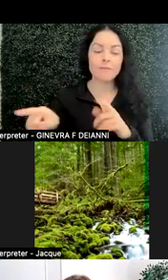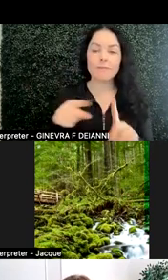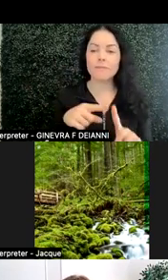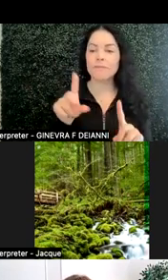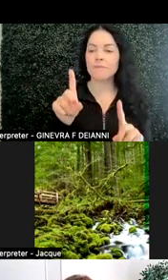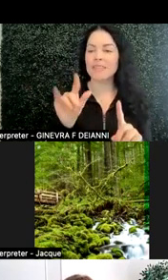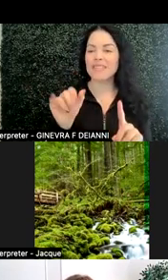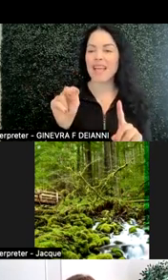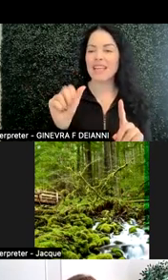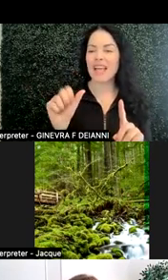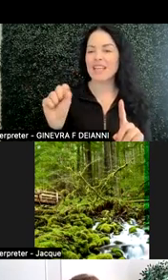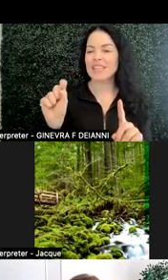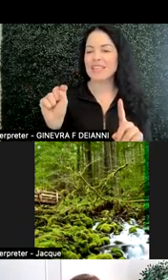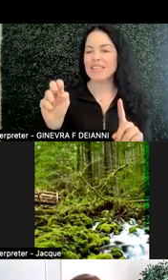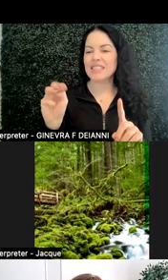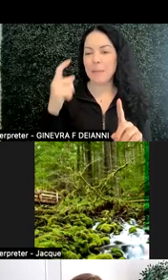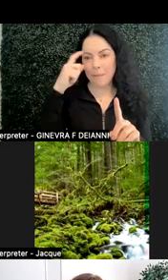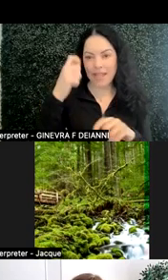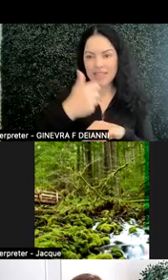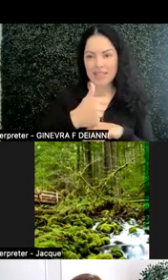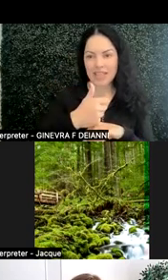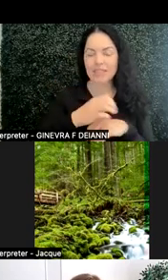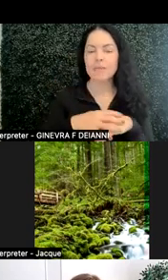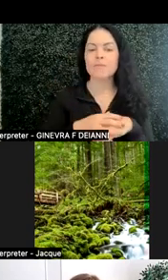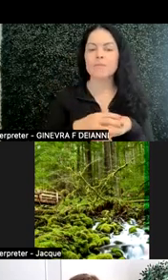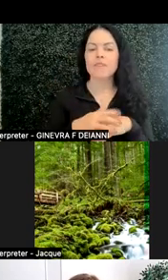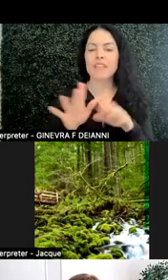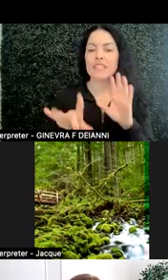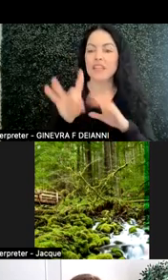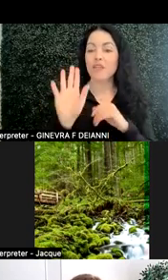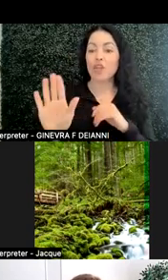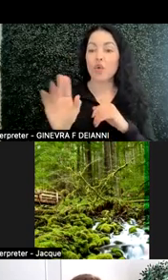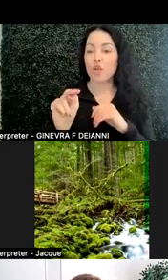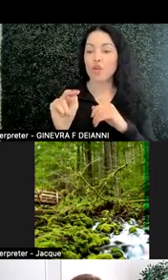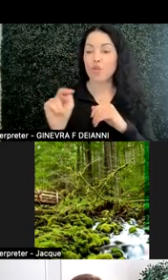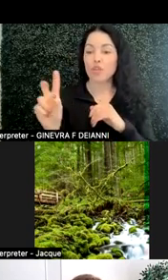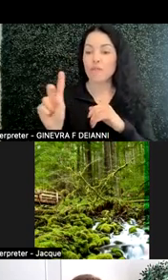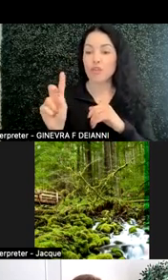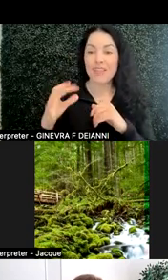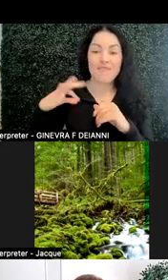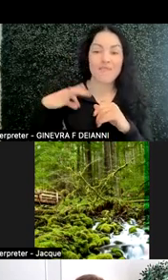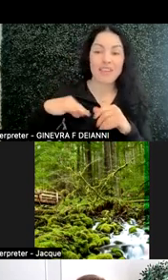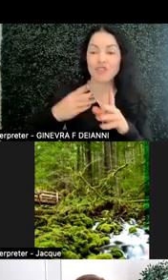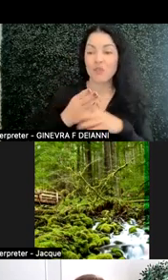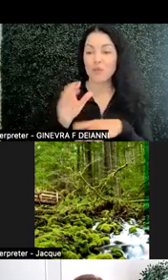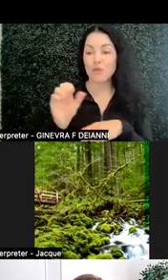discover your neurodiverse advantage in STEM. In believing that students who are neurodiverse